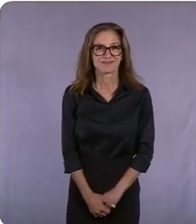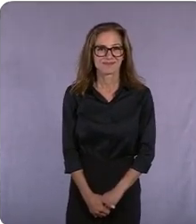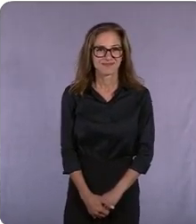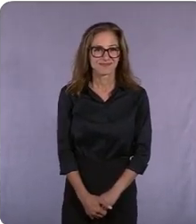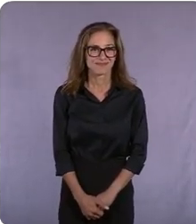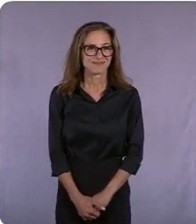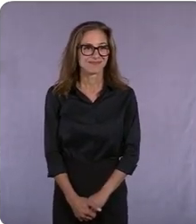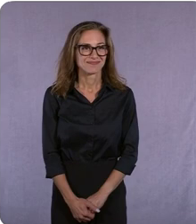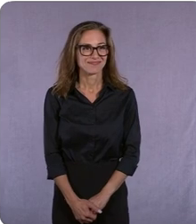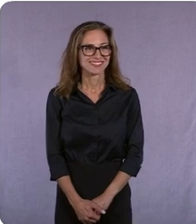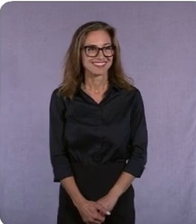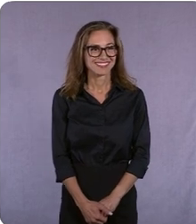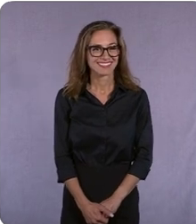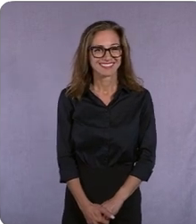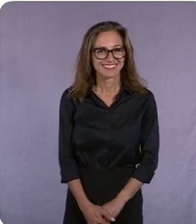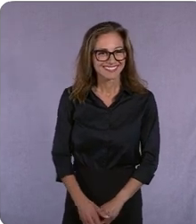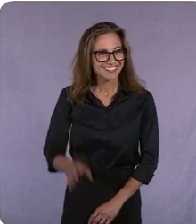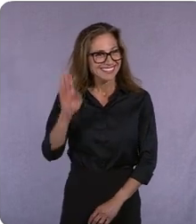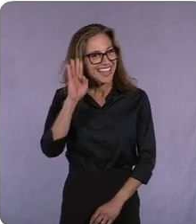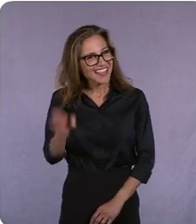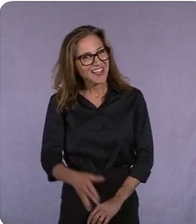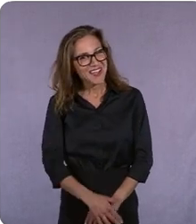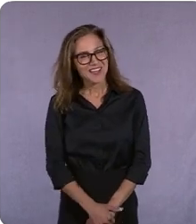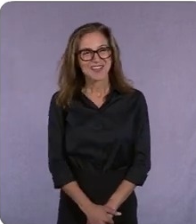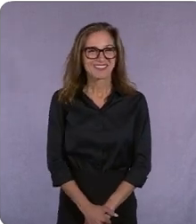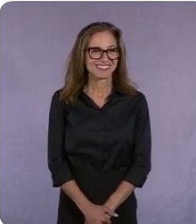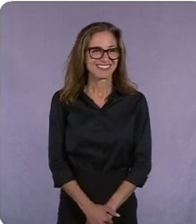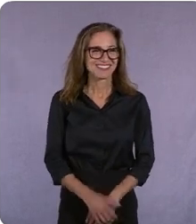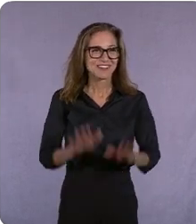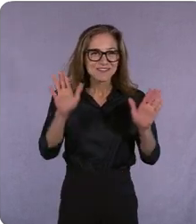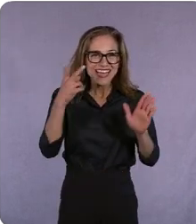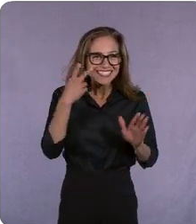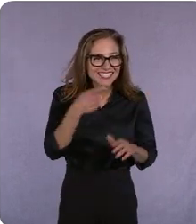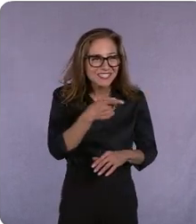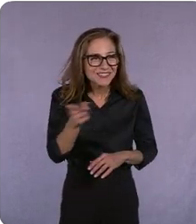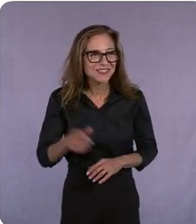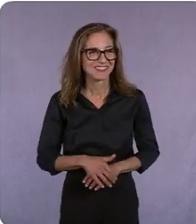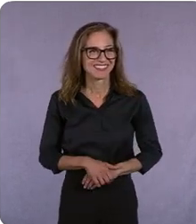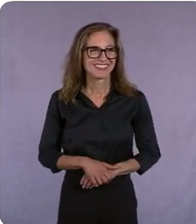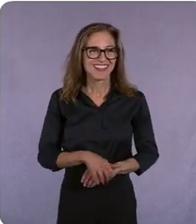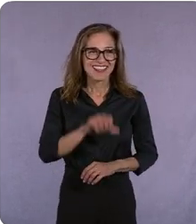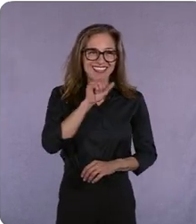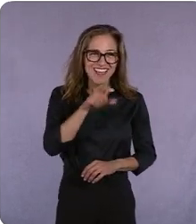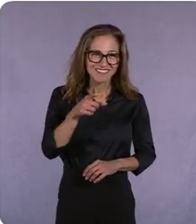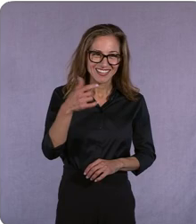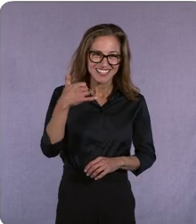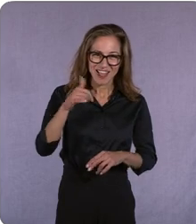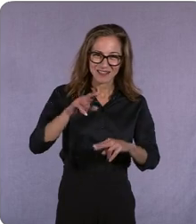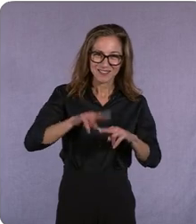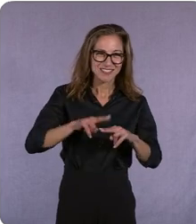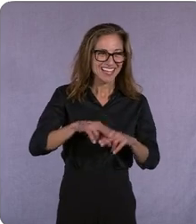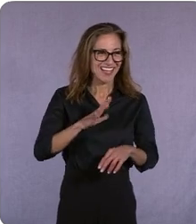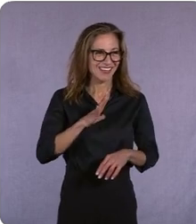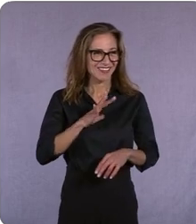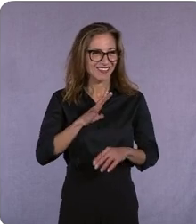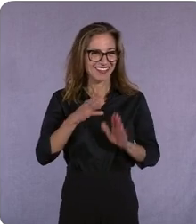Allan: Hello. So great to see you >>Sarah Harden You too. And i love the yellow chair it's very on brand for Hello Sunshine, thank you. >>Allan: Well, there you go!